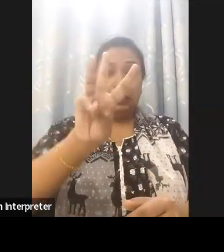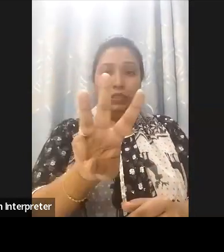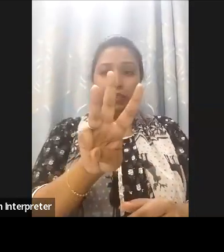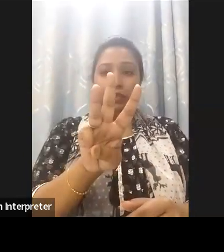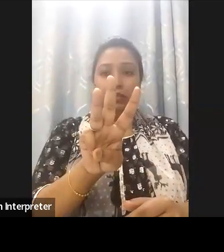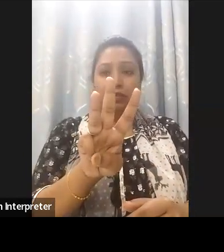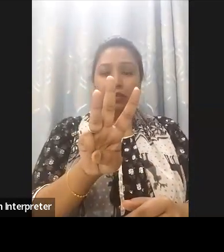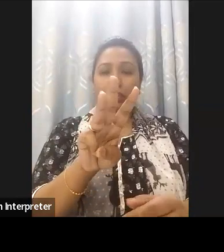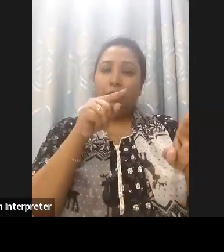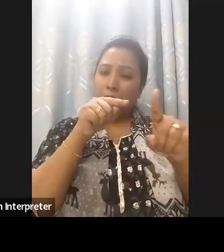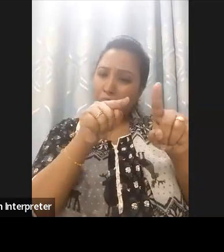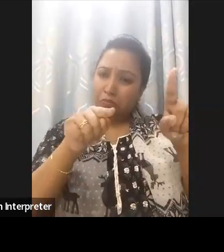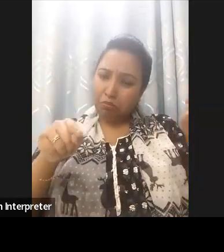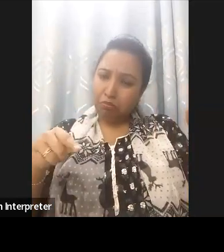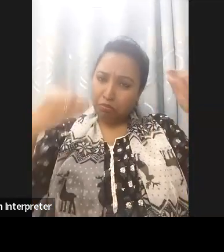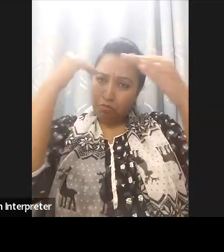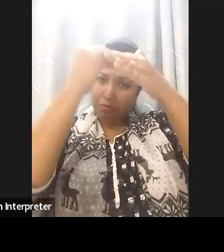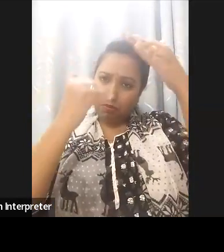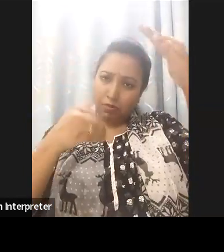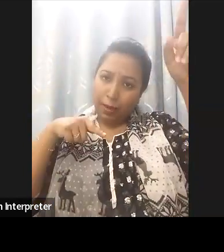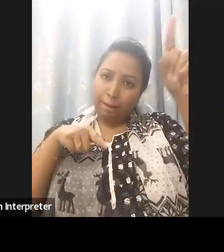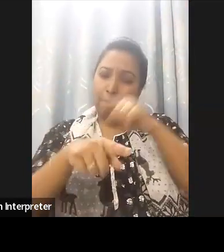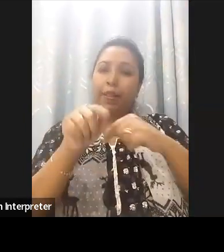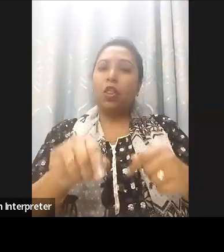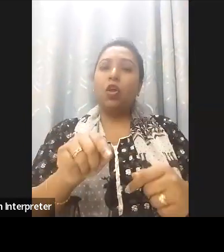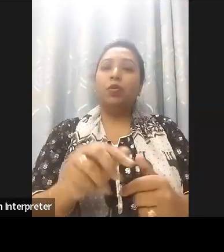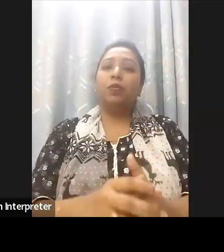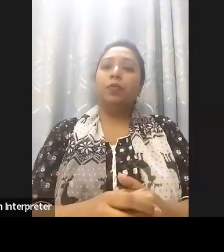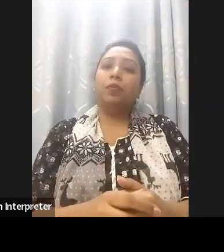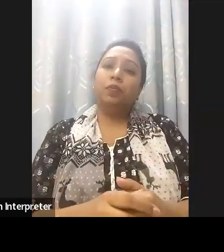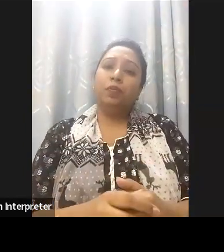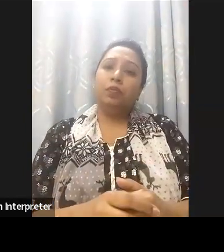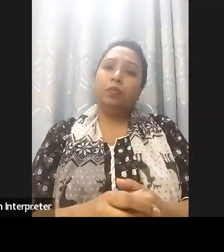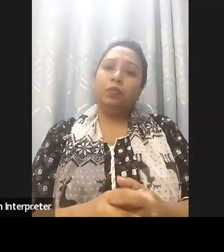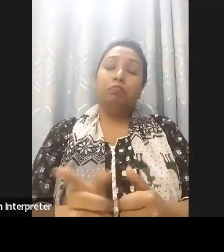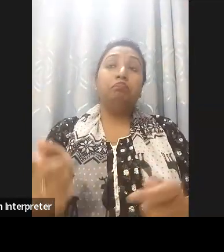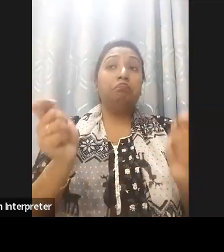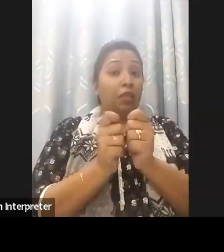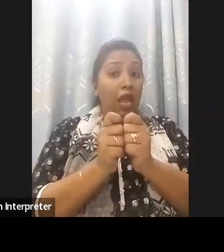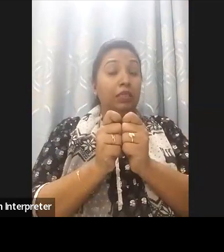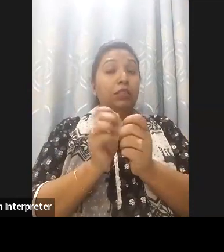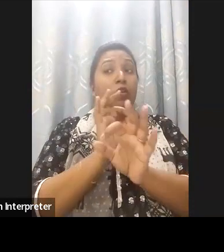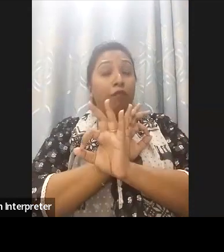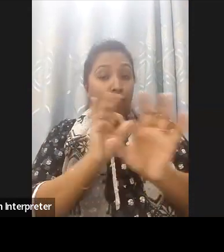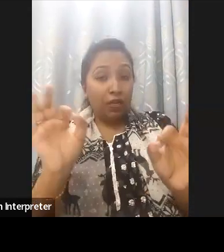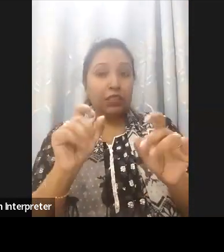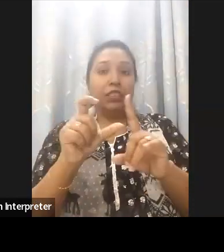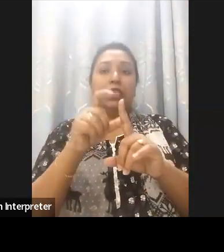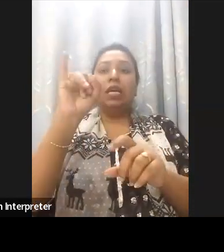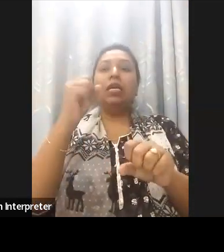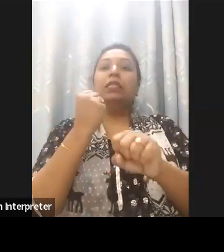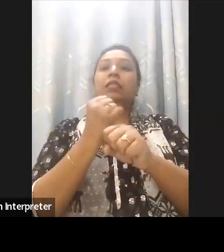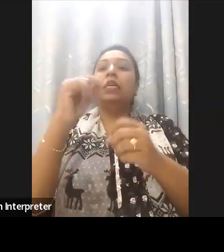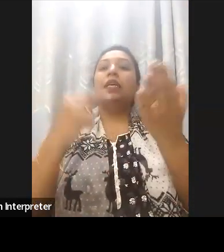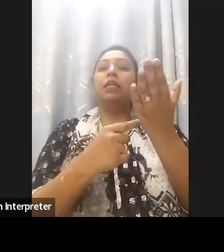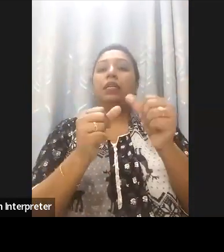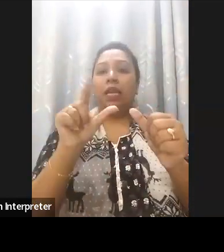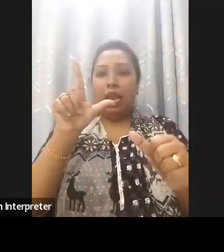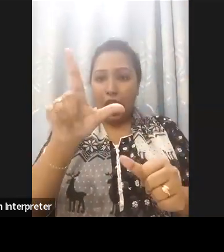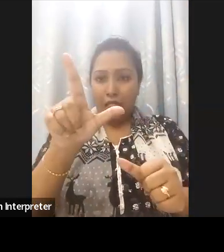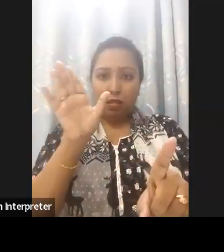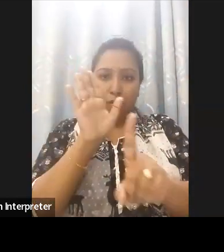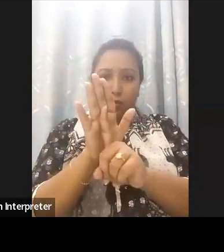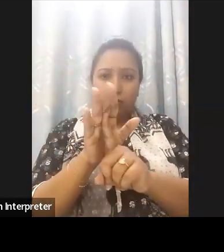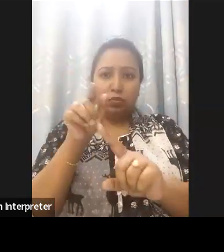of the level of implementation, of digital accessibility it ranked 20 and scored 22.5 percent